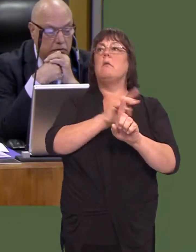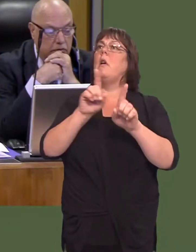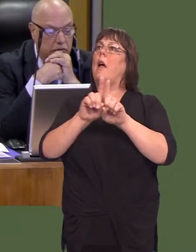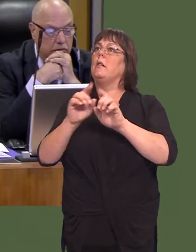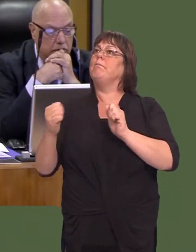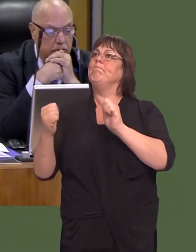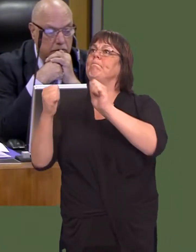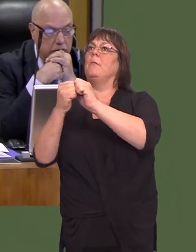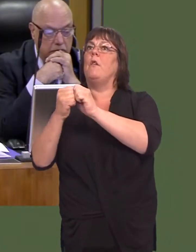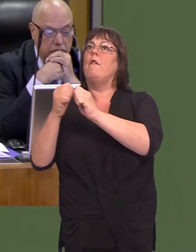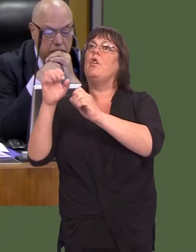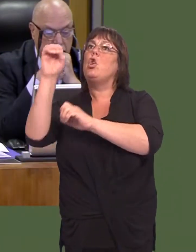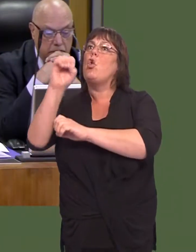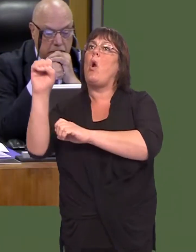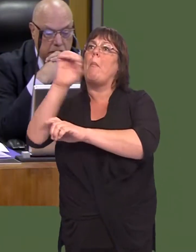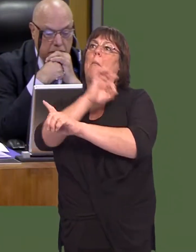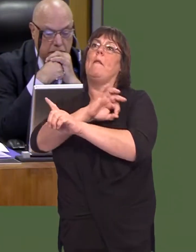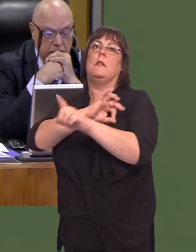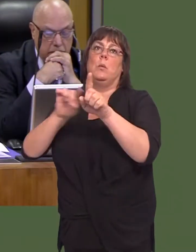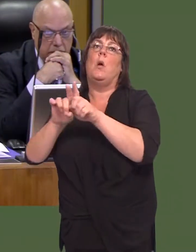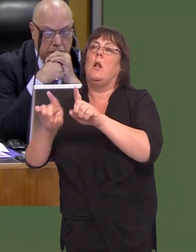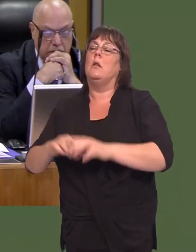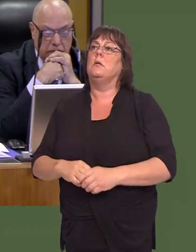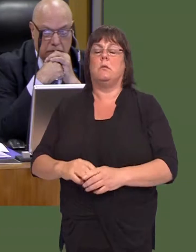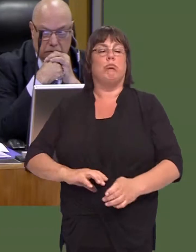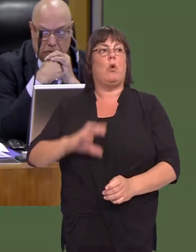the European Unionóand Iím very confident that that is what will happen.